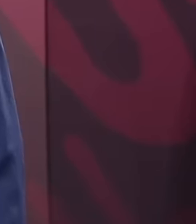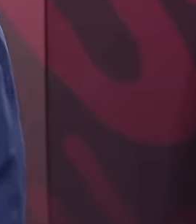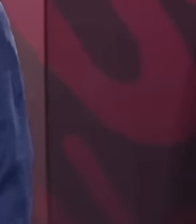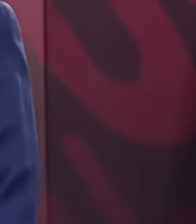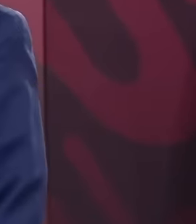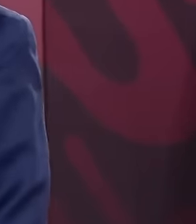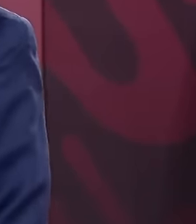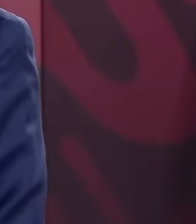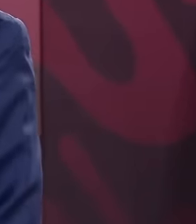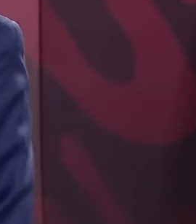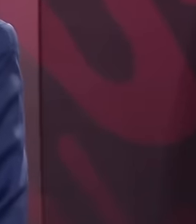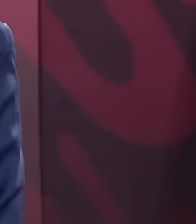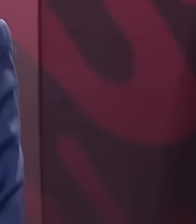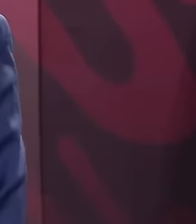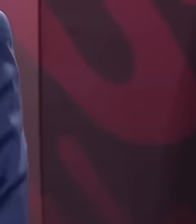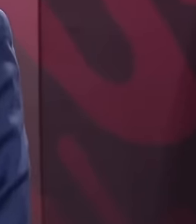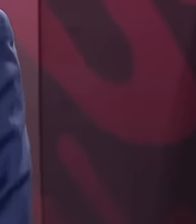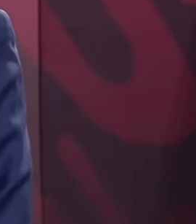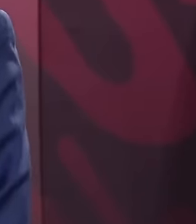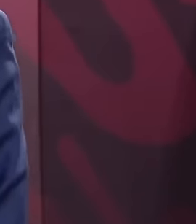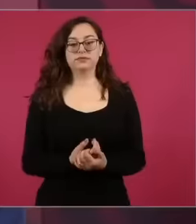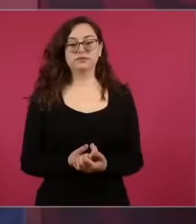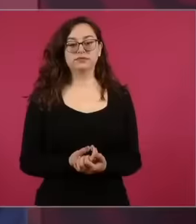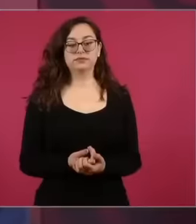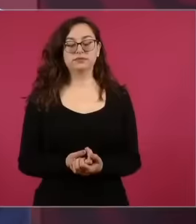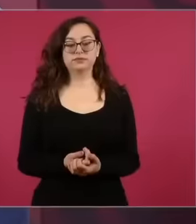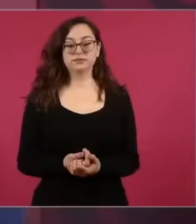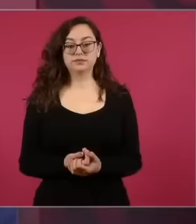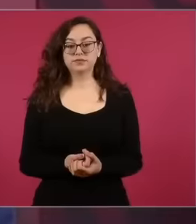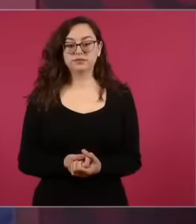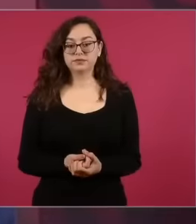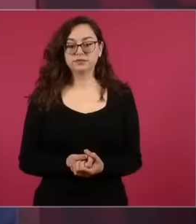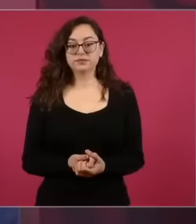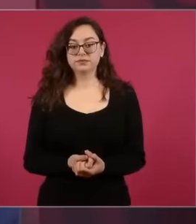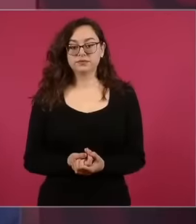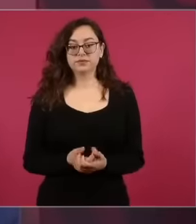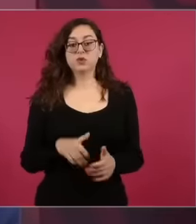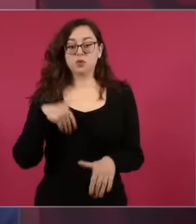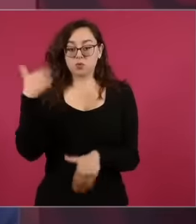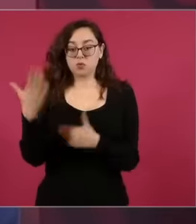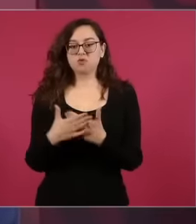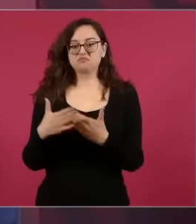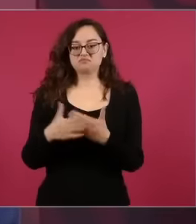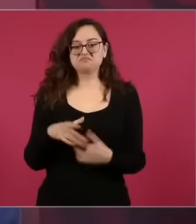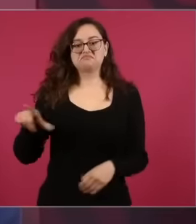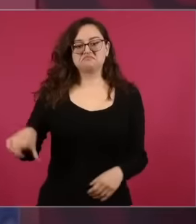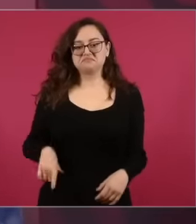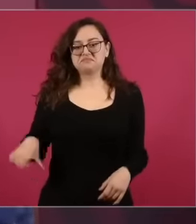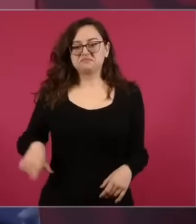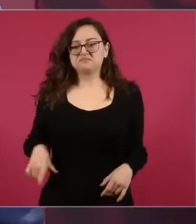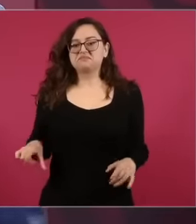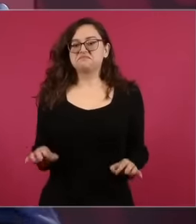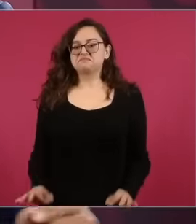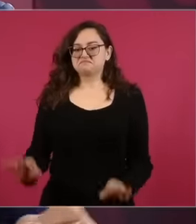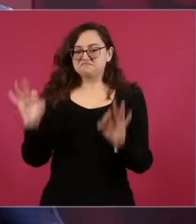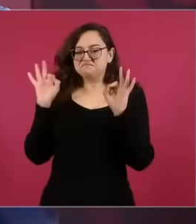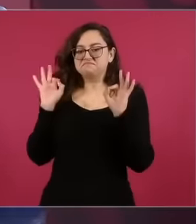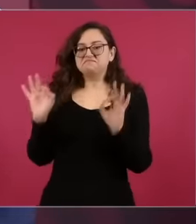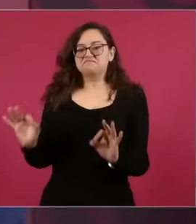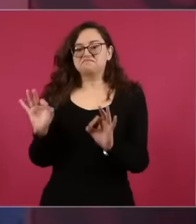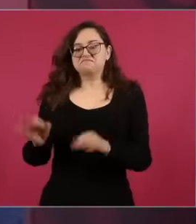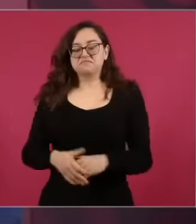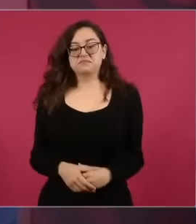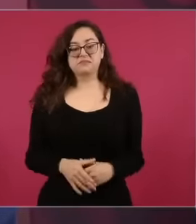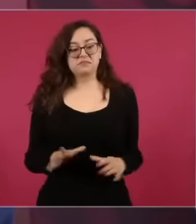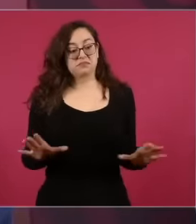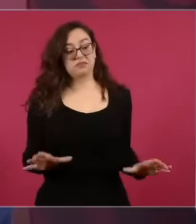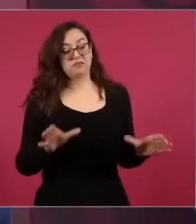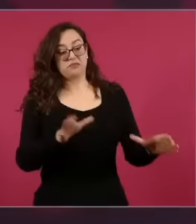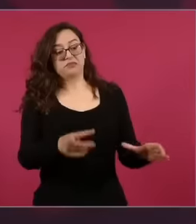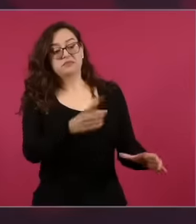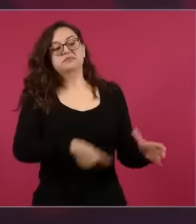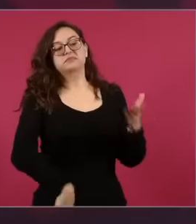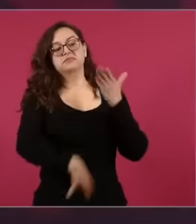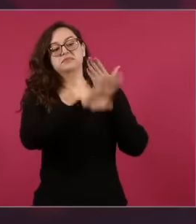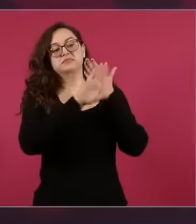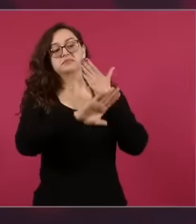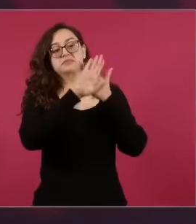are our adversaries talking about how it is destroyed Mexico, ask the